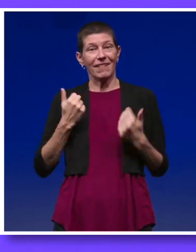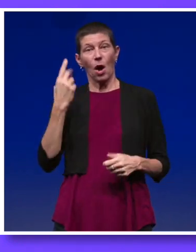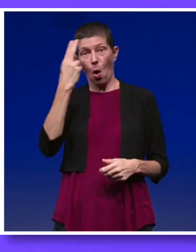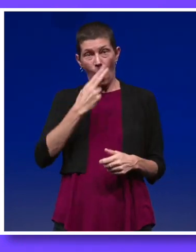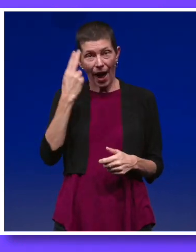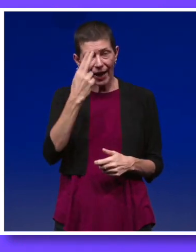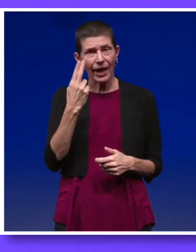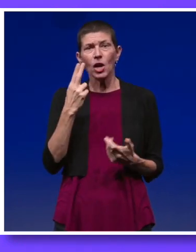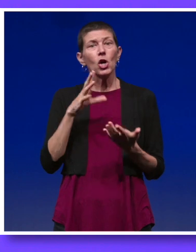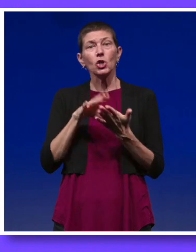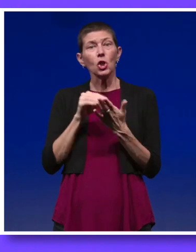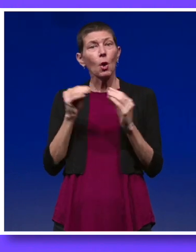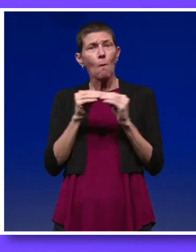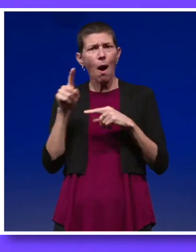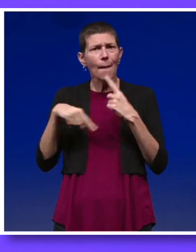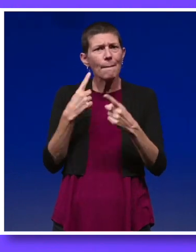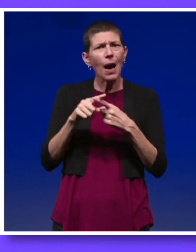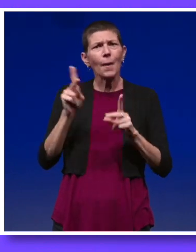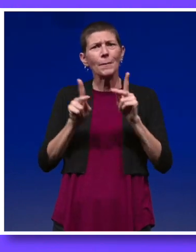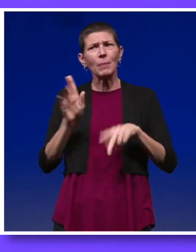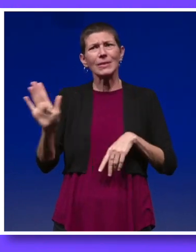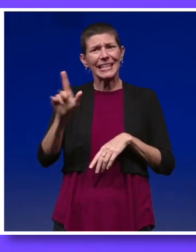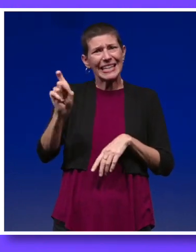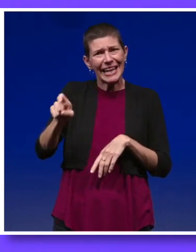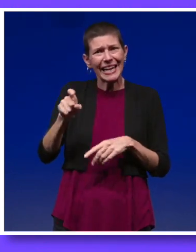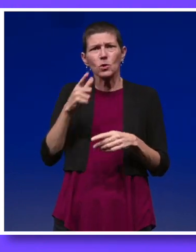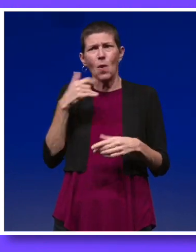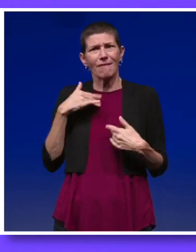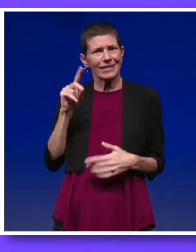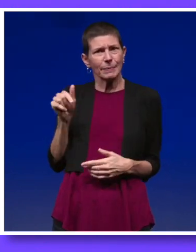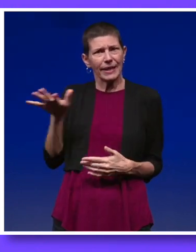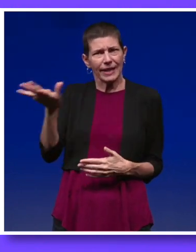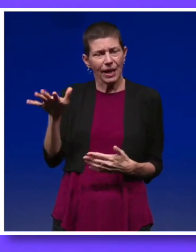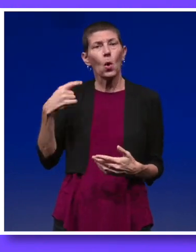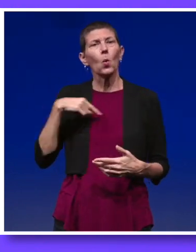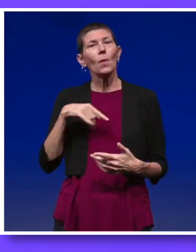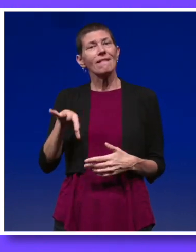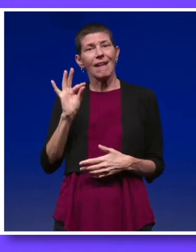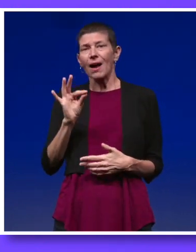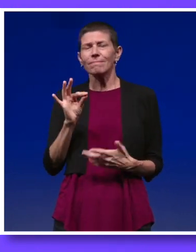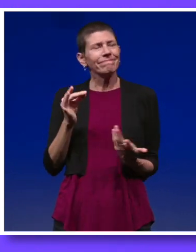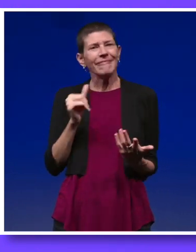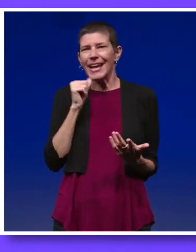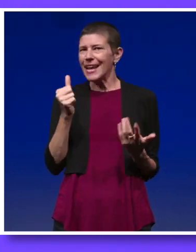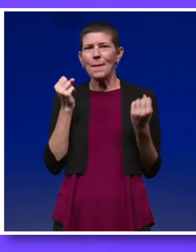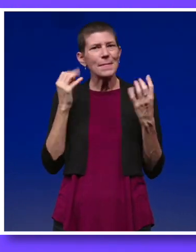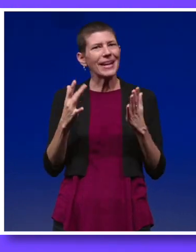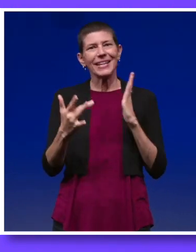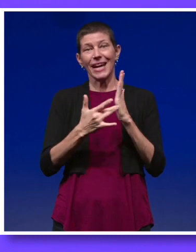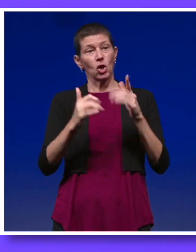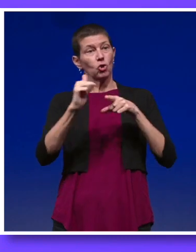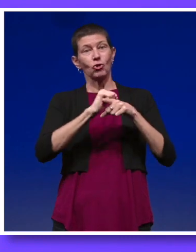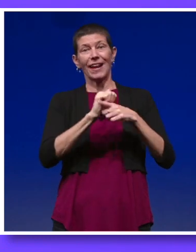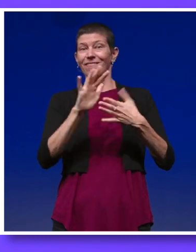to learn more about the needs of people with disabilities. We found that there are not a lot of technical training videos